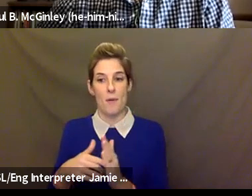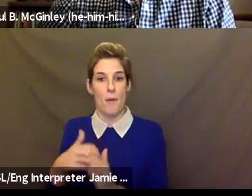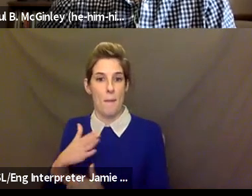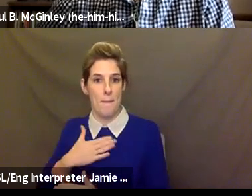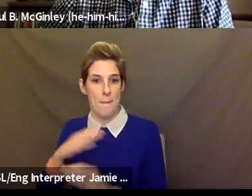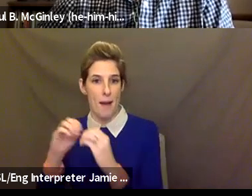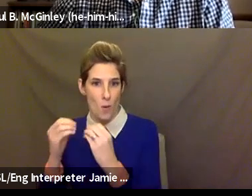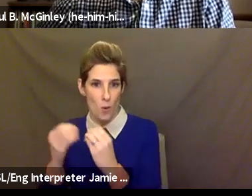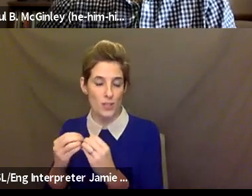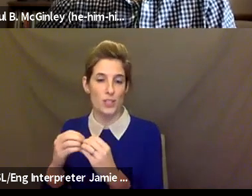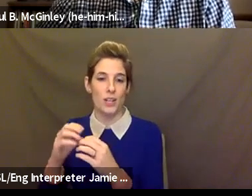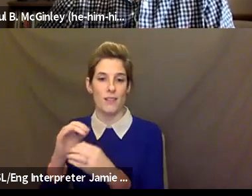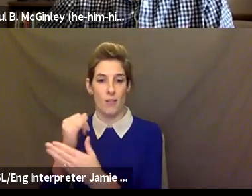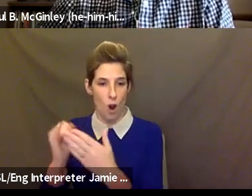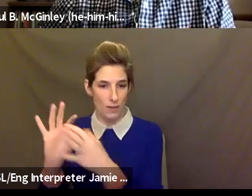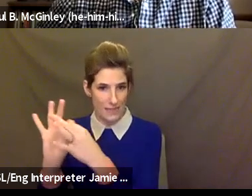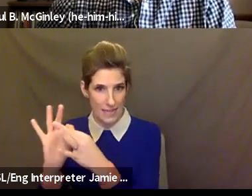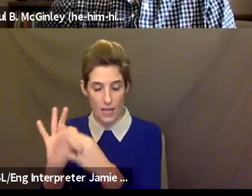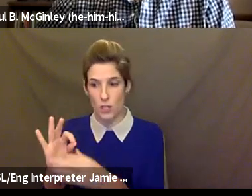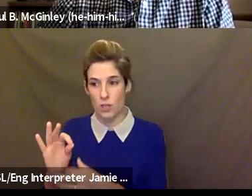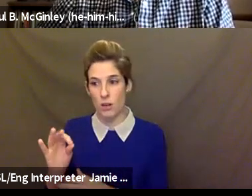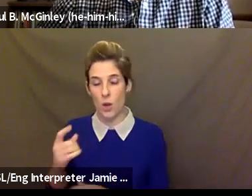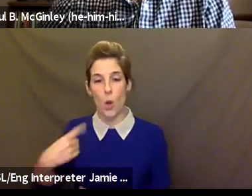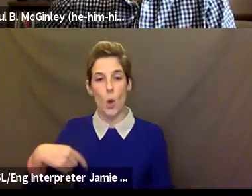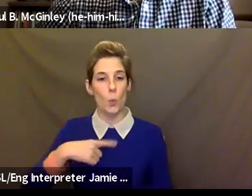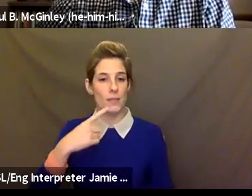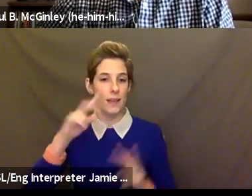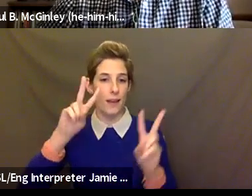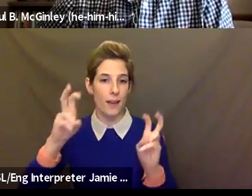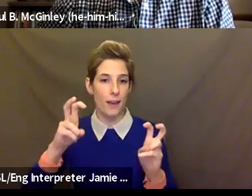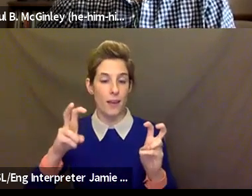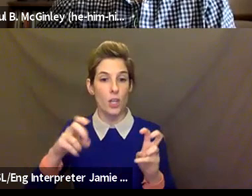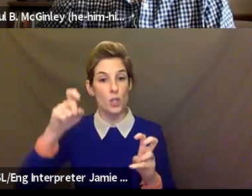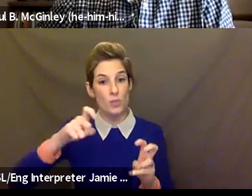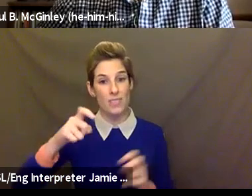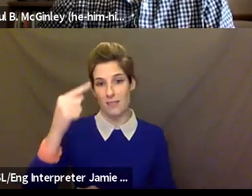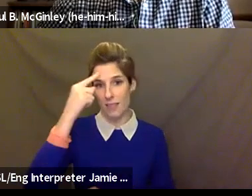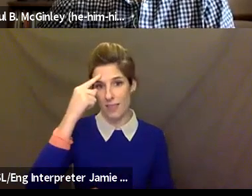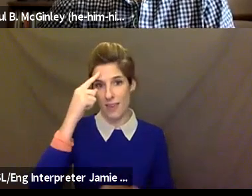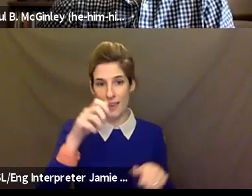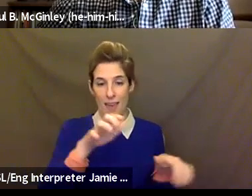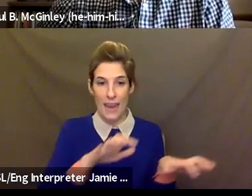working and thinking like artists, and whether we're in a building or online, you know, that's what we're doing. What